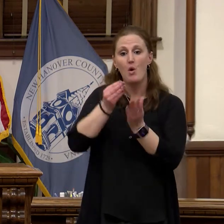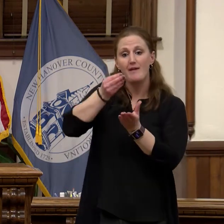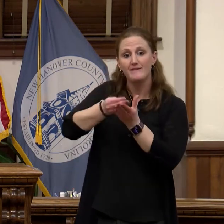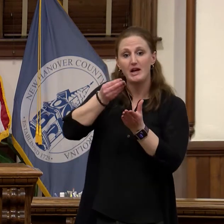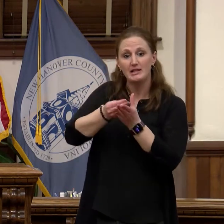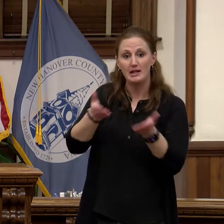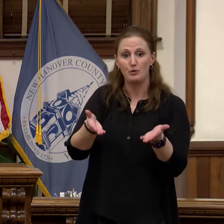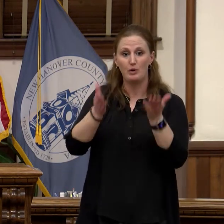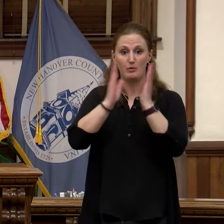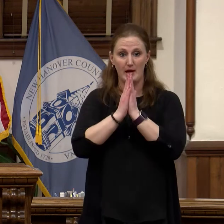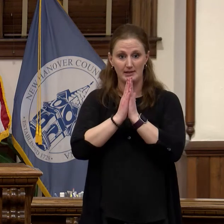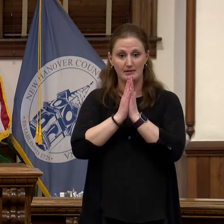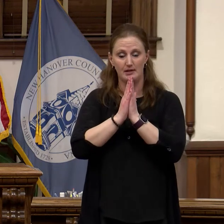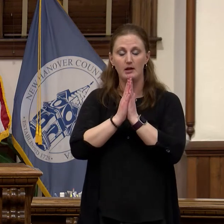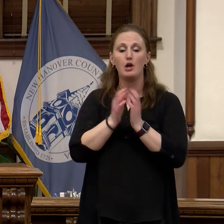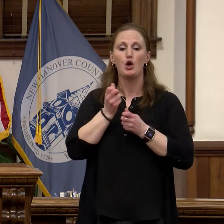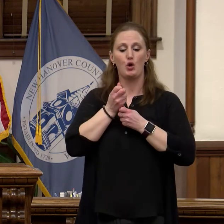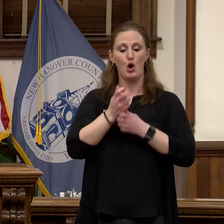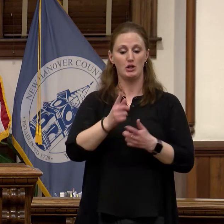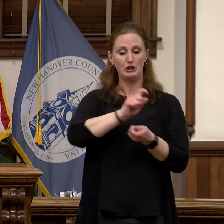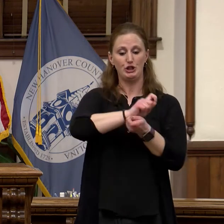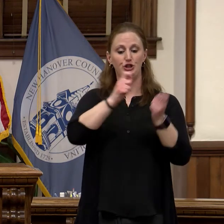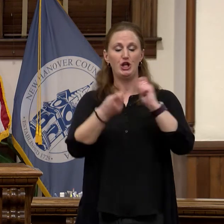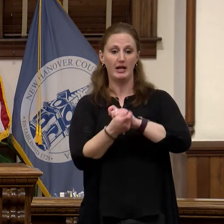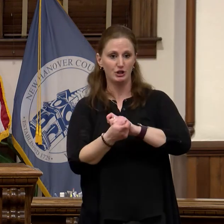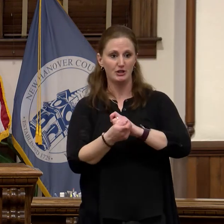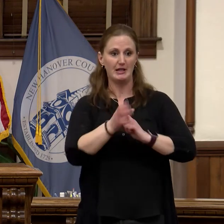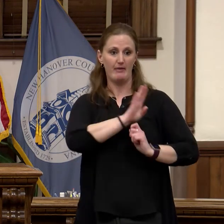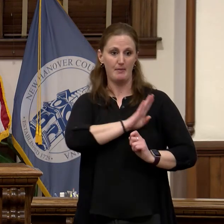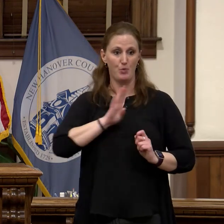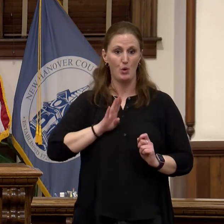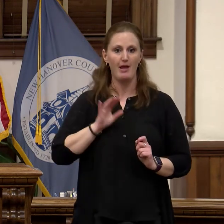government's changes and have shown that this is even more critical